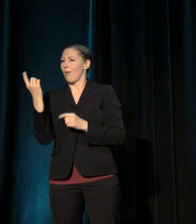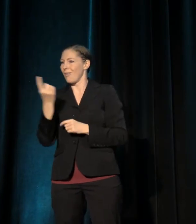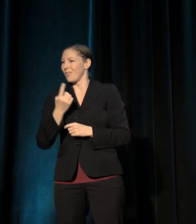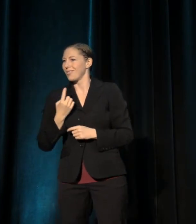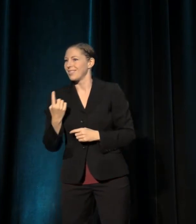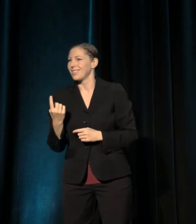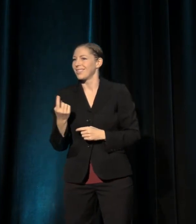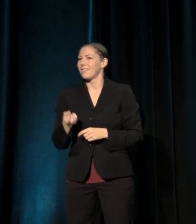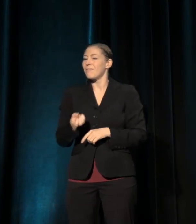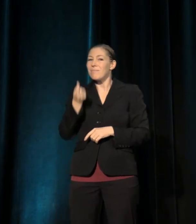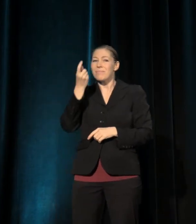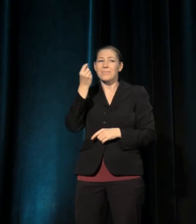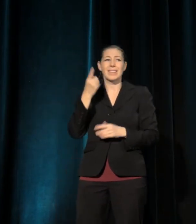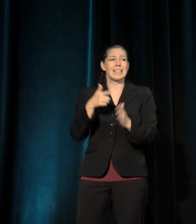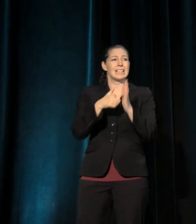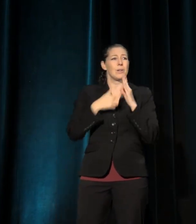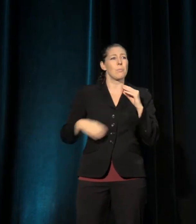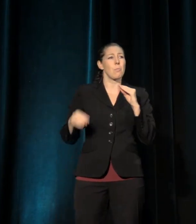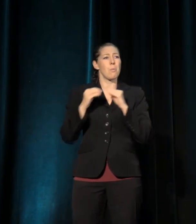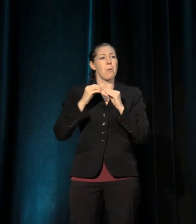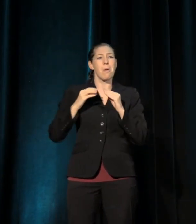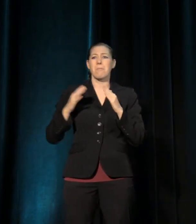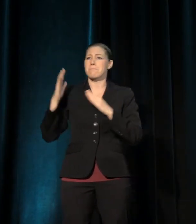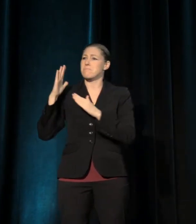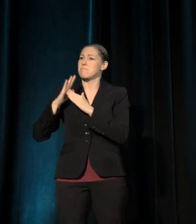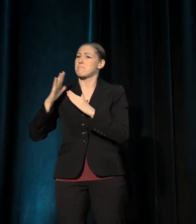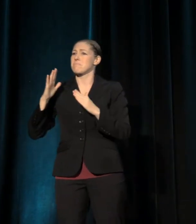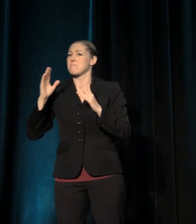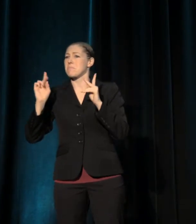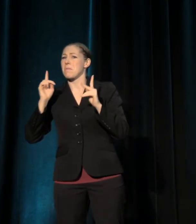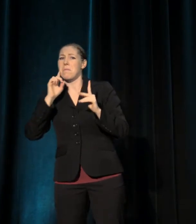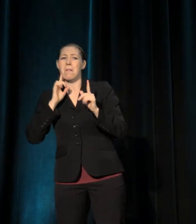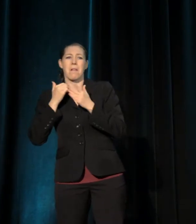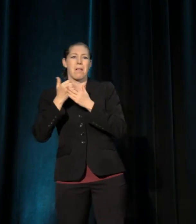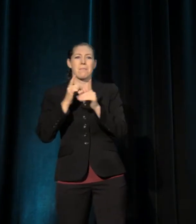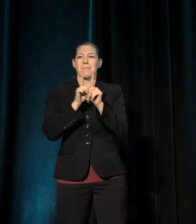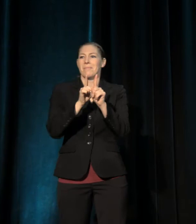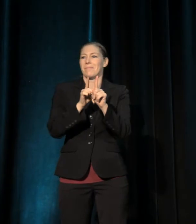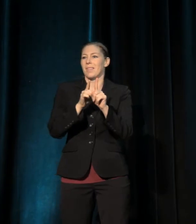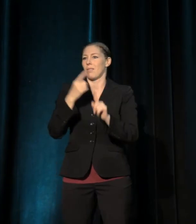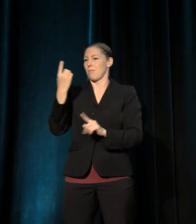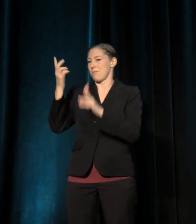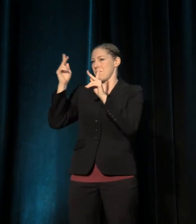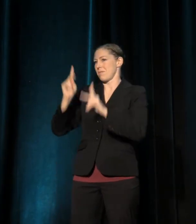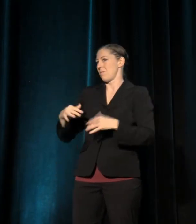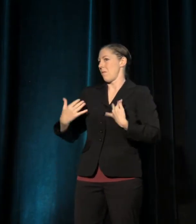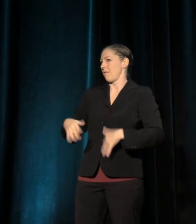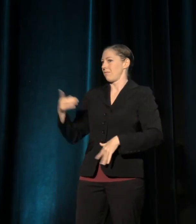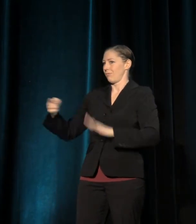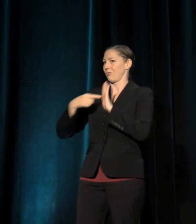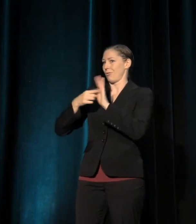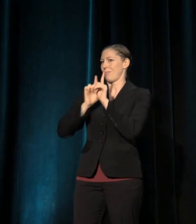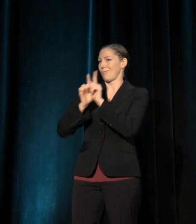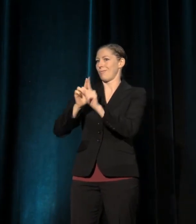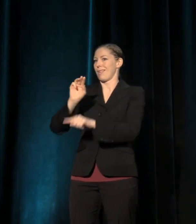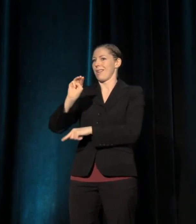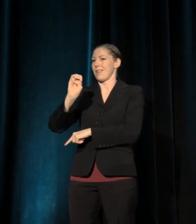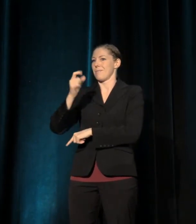like the recipient of our Visionary Leadership award. To help me honor her, please join in welcoming to the stage Meghan Pressman.